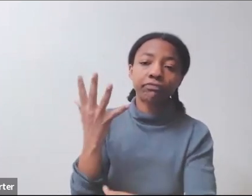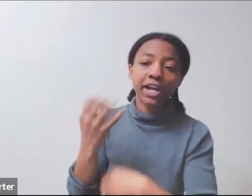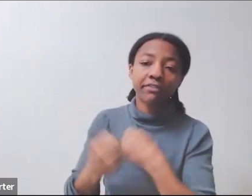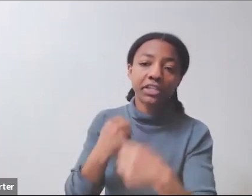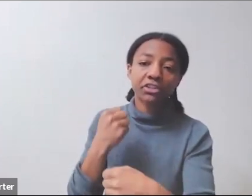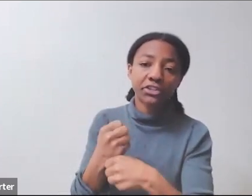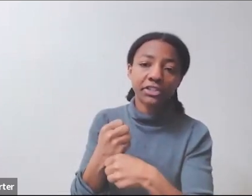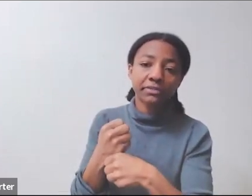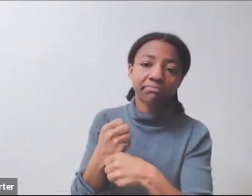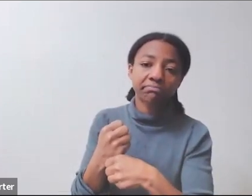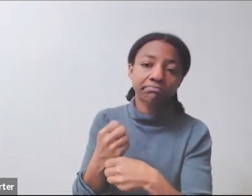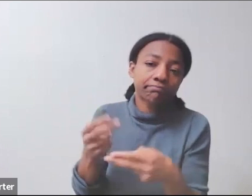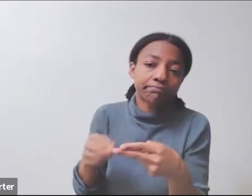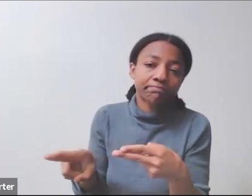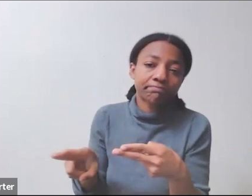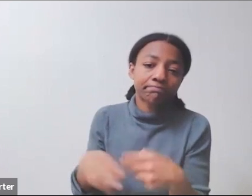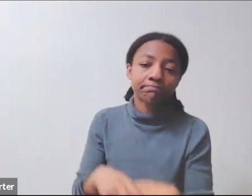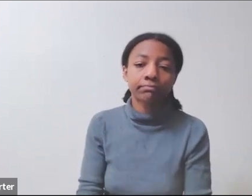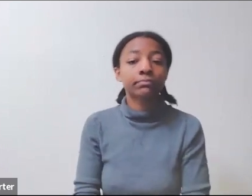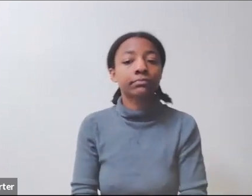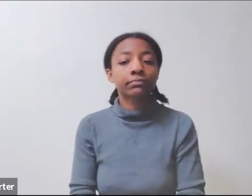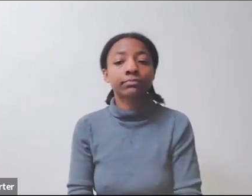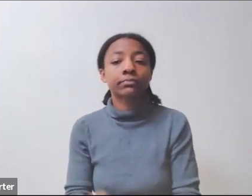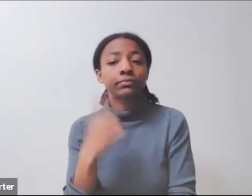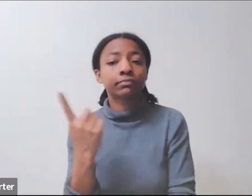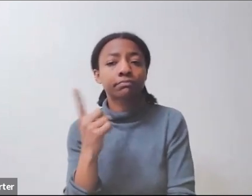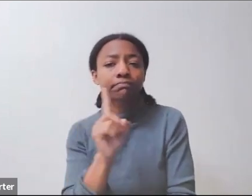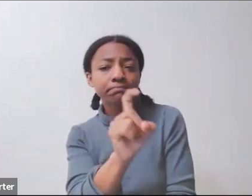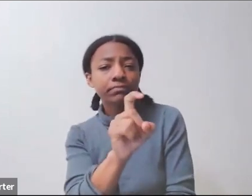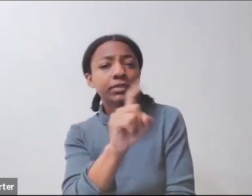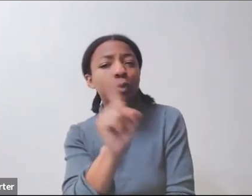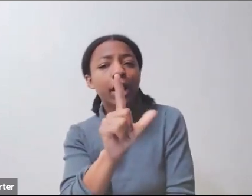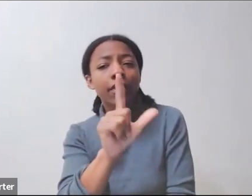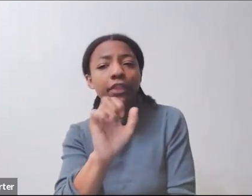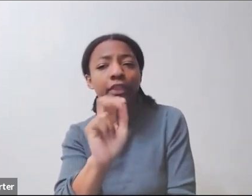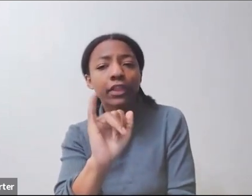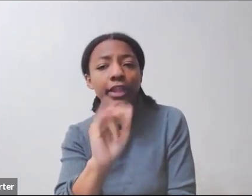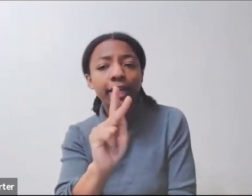I think to the USAID fellowship? Oh, to the fellowships, the different fellowships?